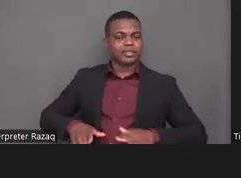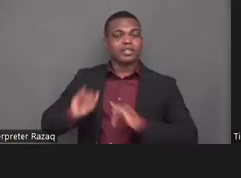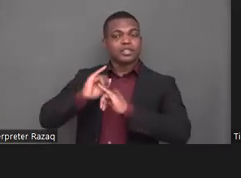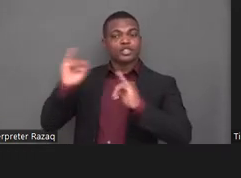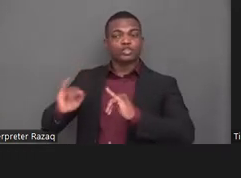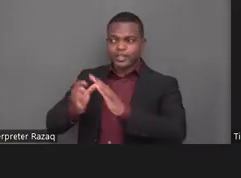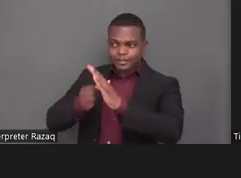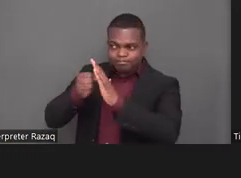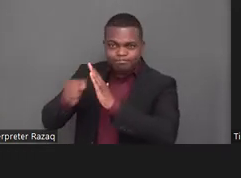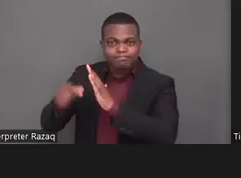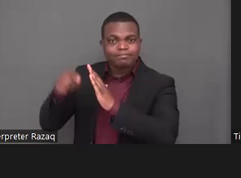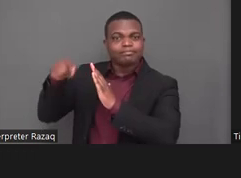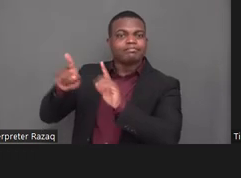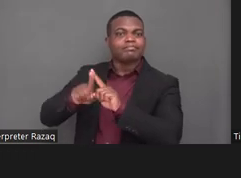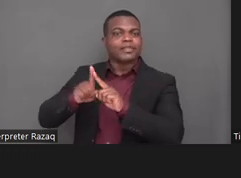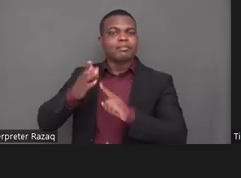thanks a lot nadia um